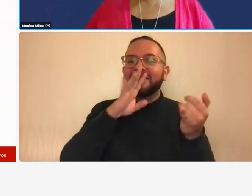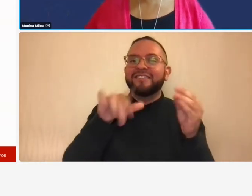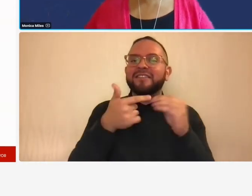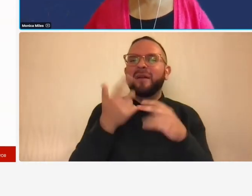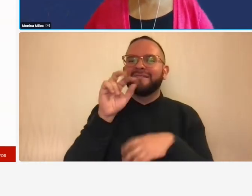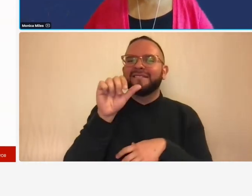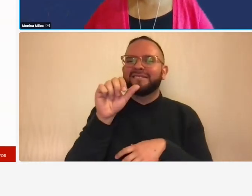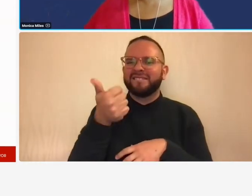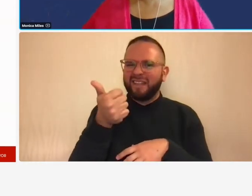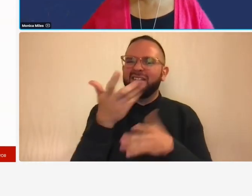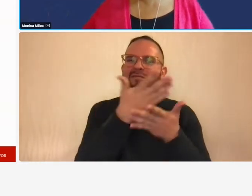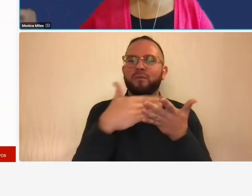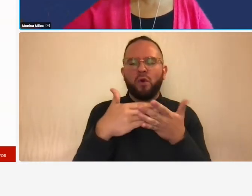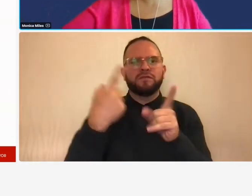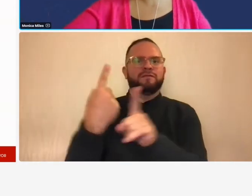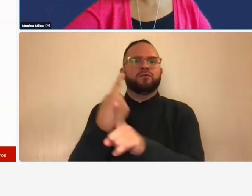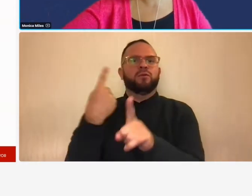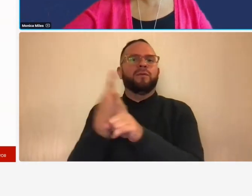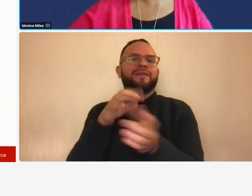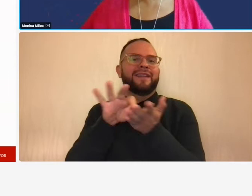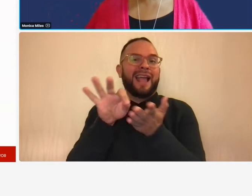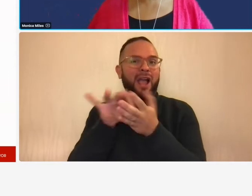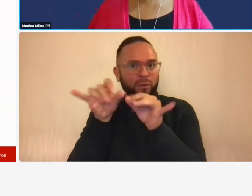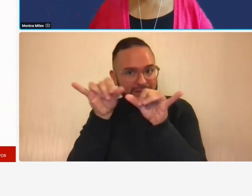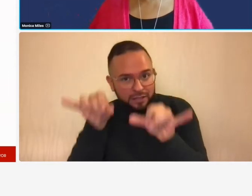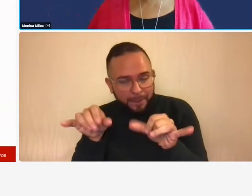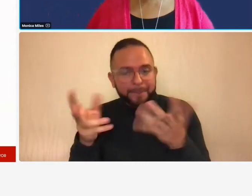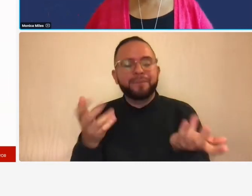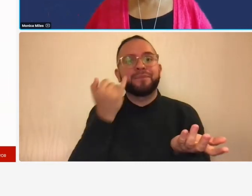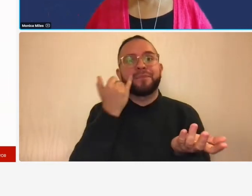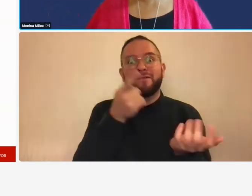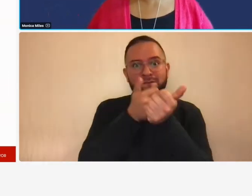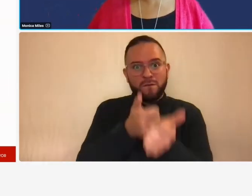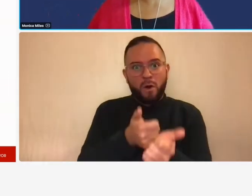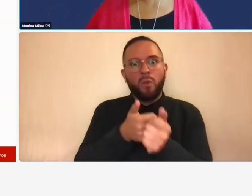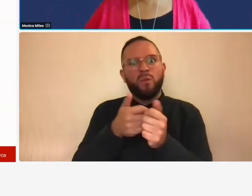accounting system if you're following along in the participants guide um you can turn to page seven